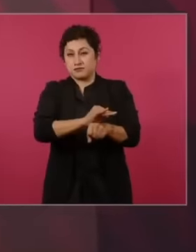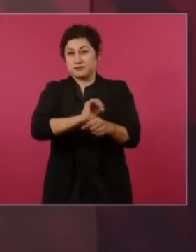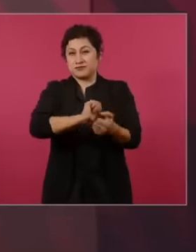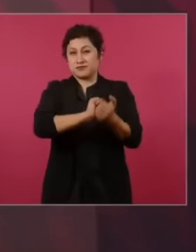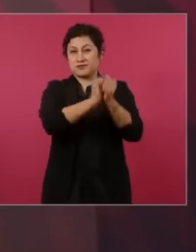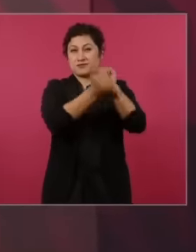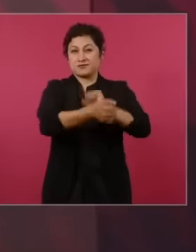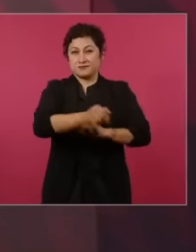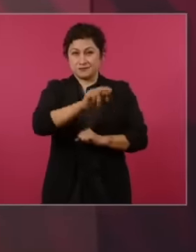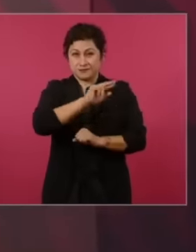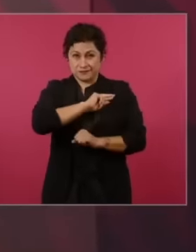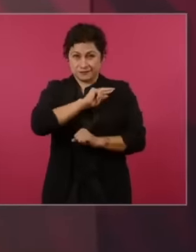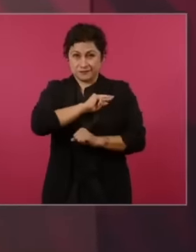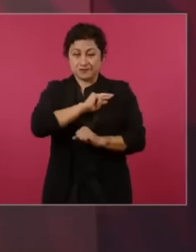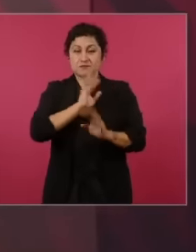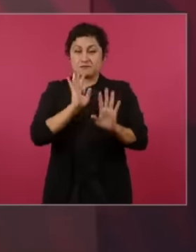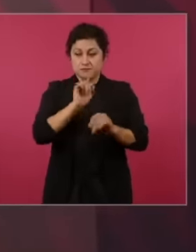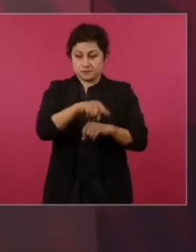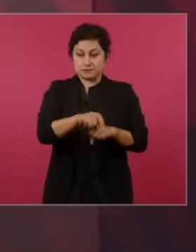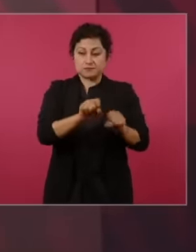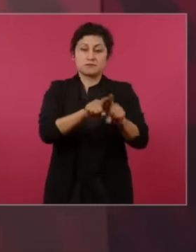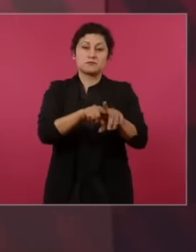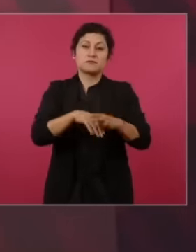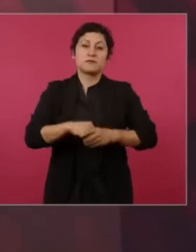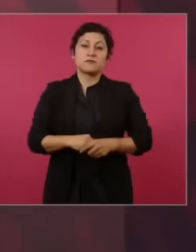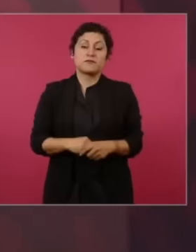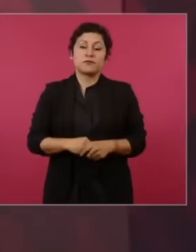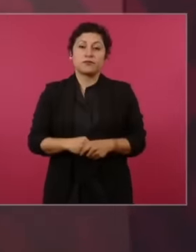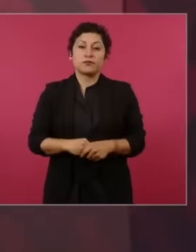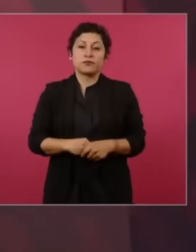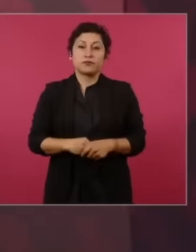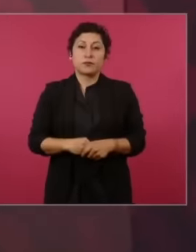there is even A